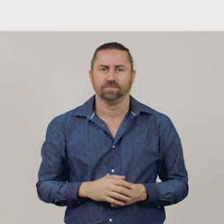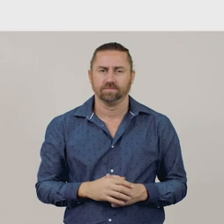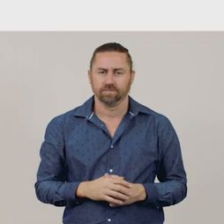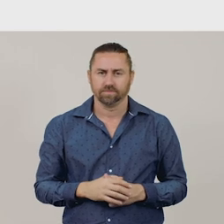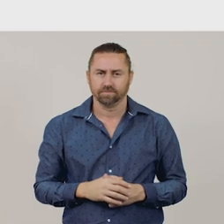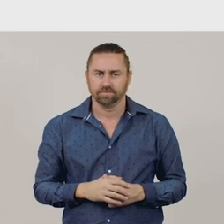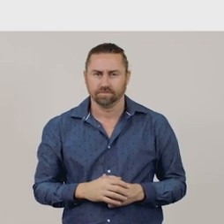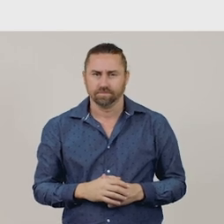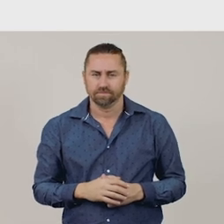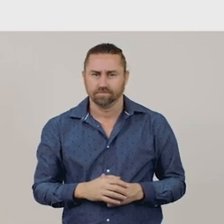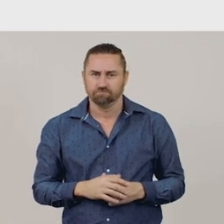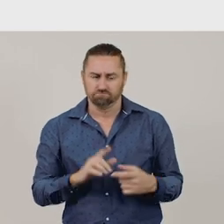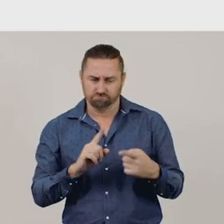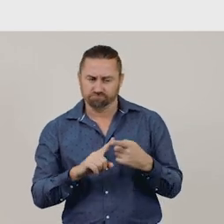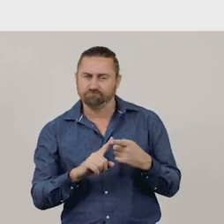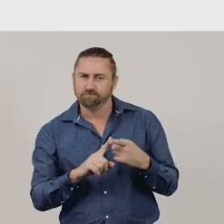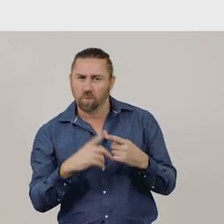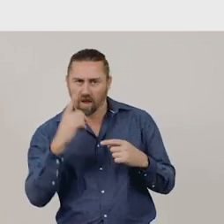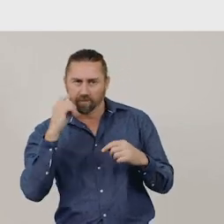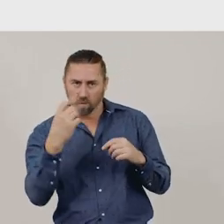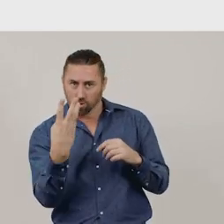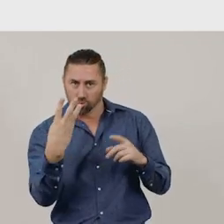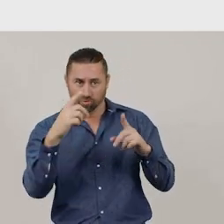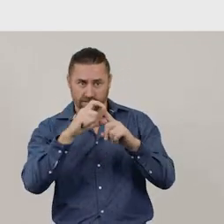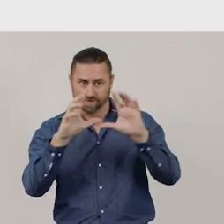First, we will look at surfaces of a three-dimensional object.